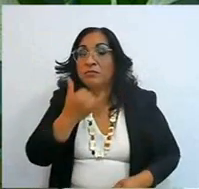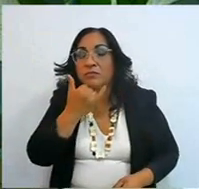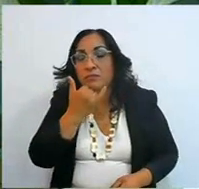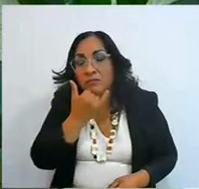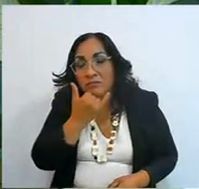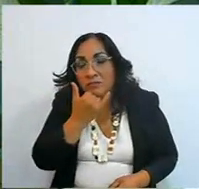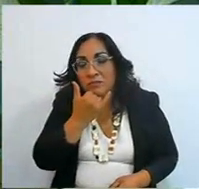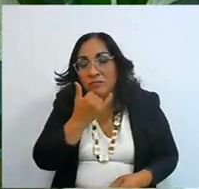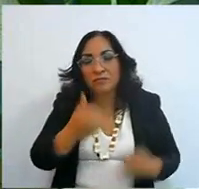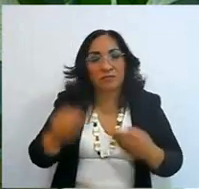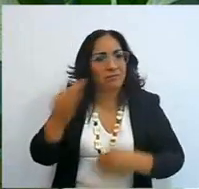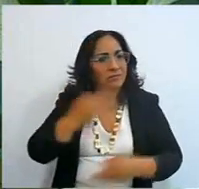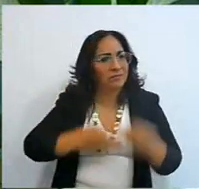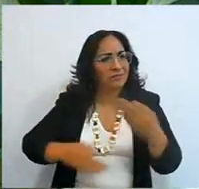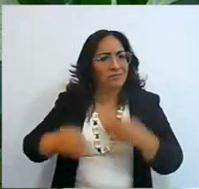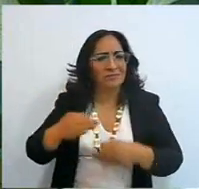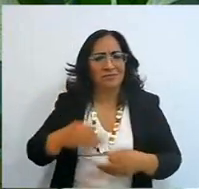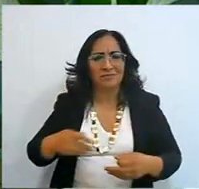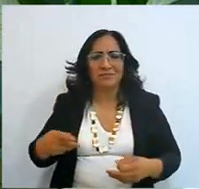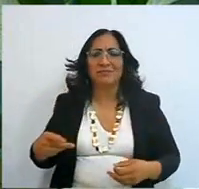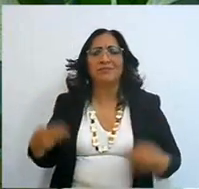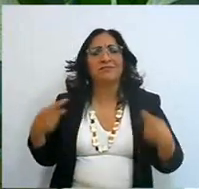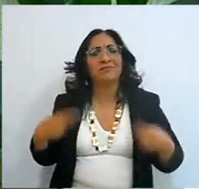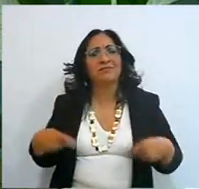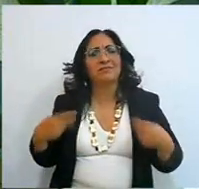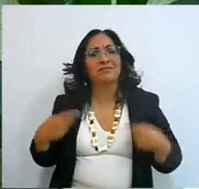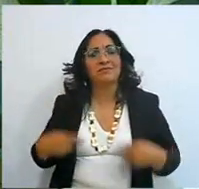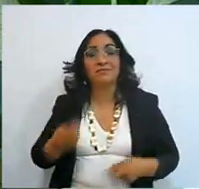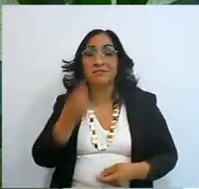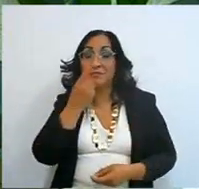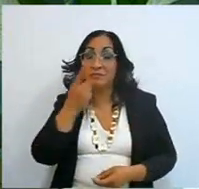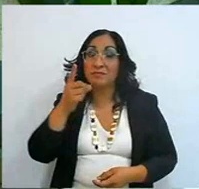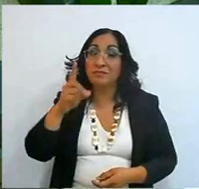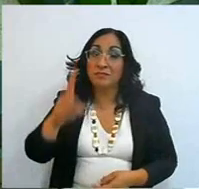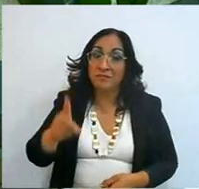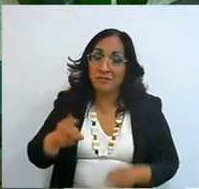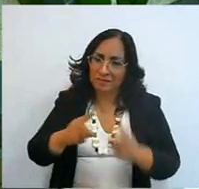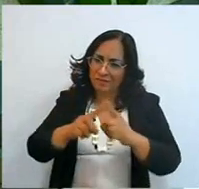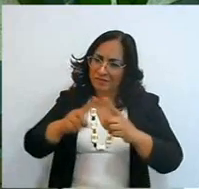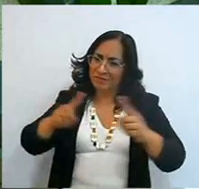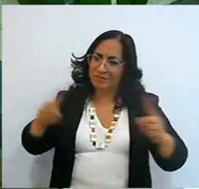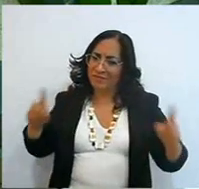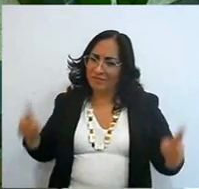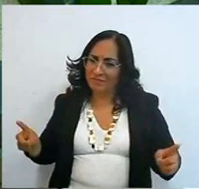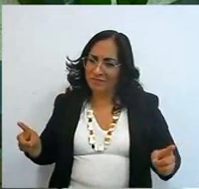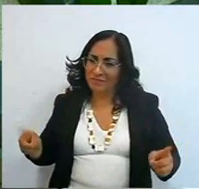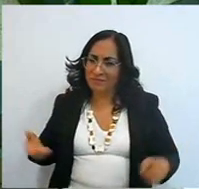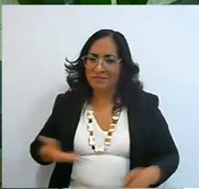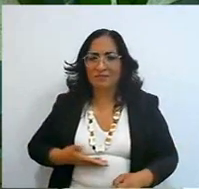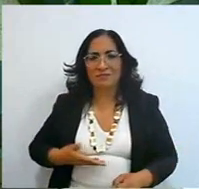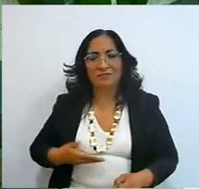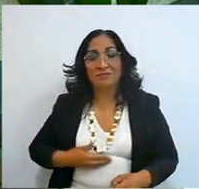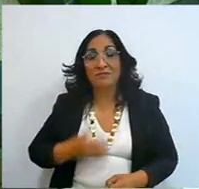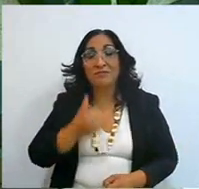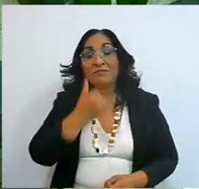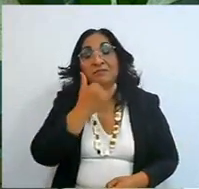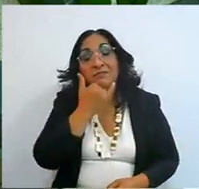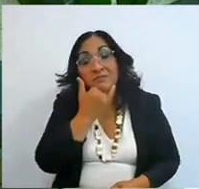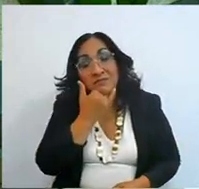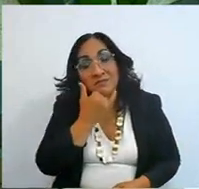he who confesses his name and turns away will obtain mercy, as Araceli said today,